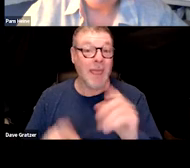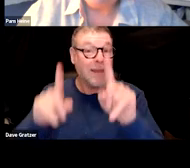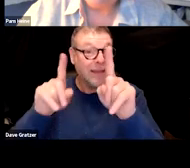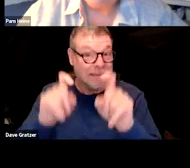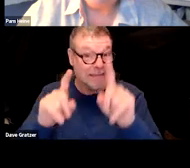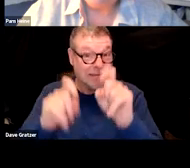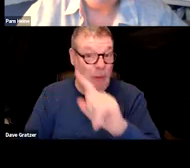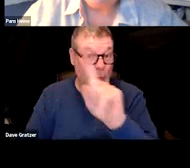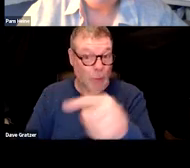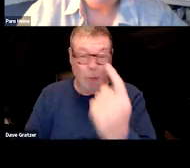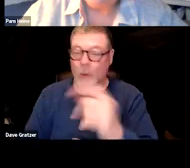without other documentation.